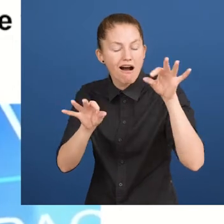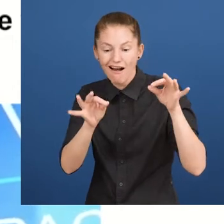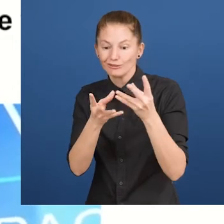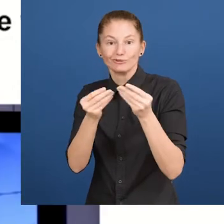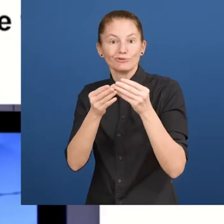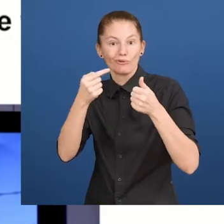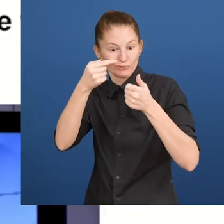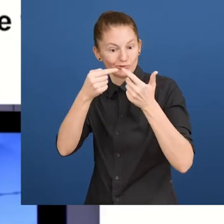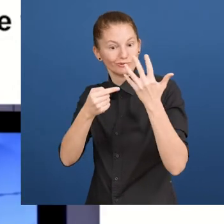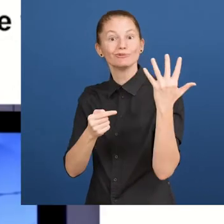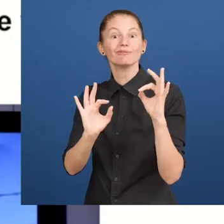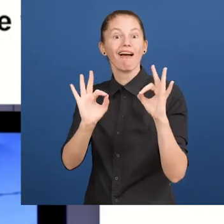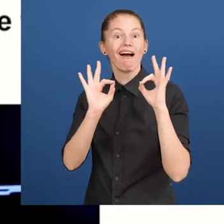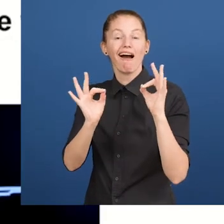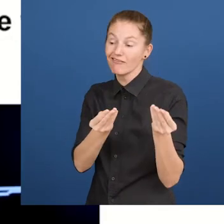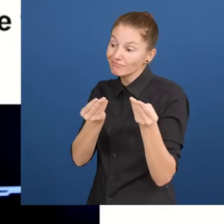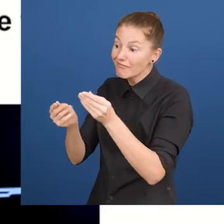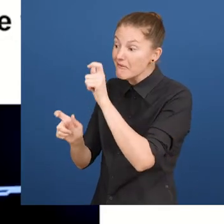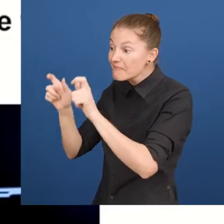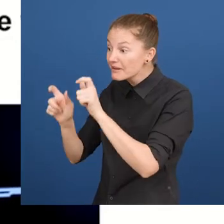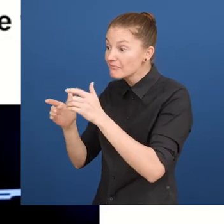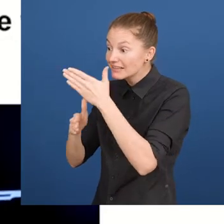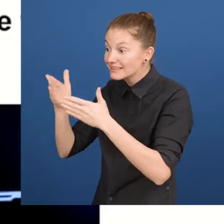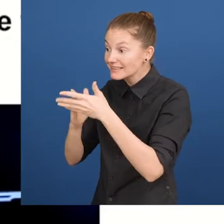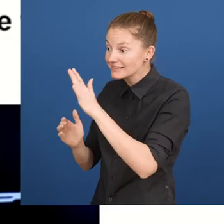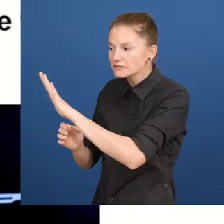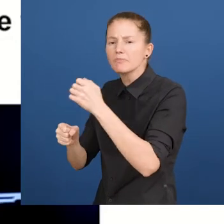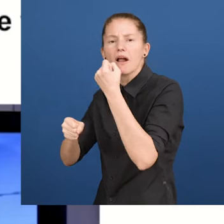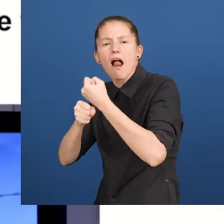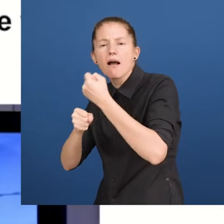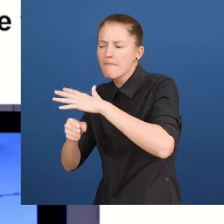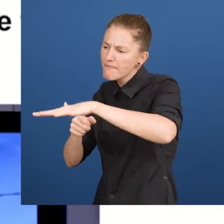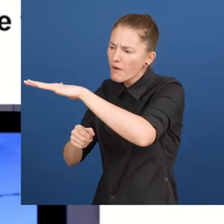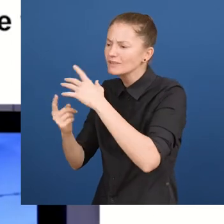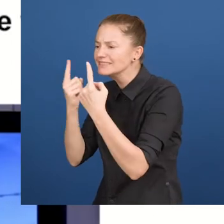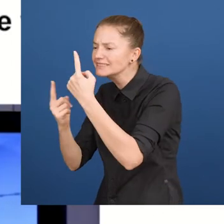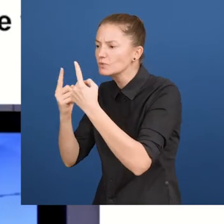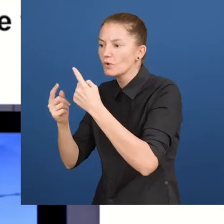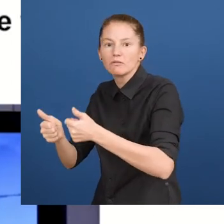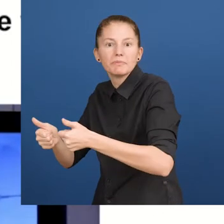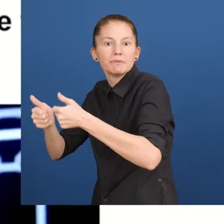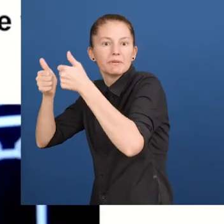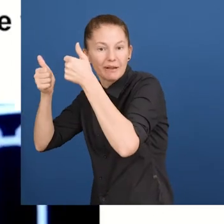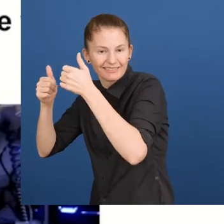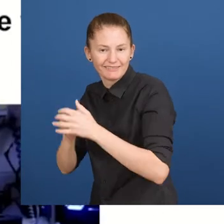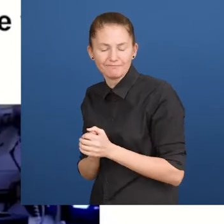technology areas that have the potential to improve the situation of people with disabilities in the labour market.